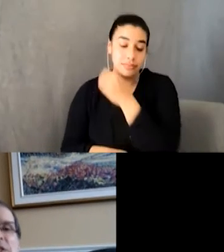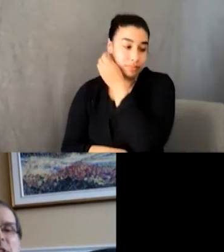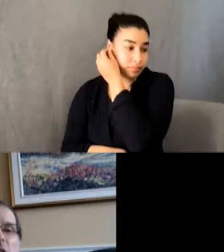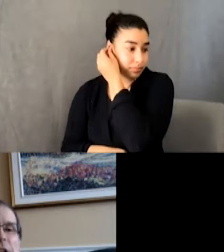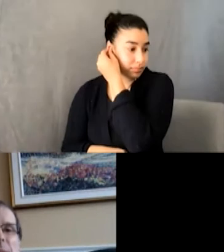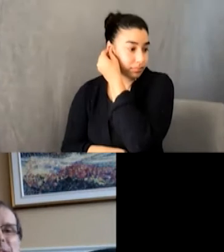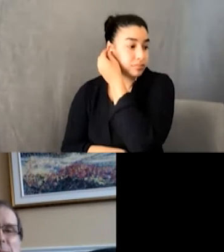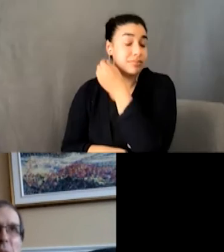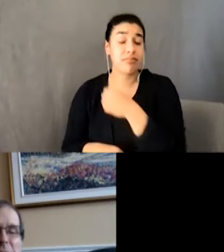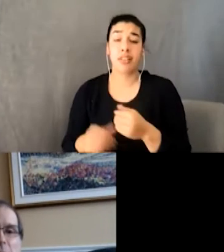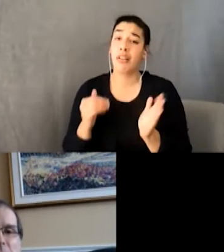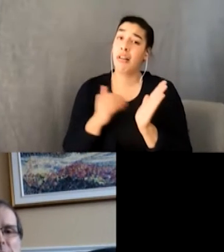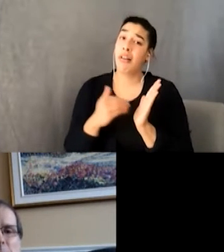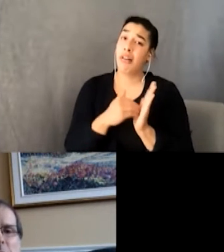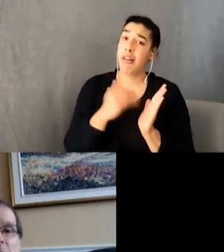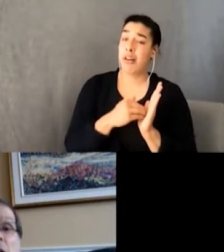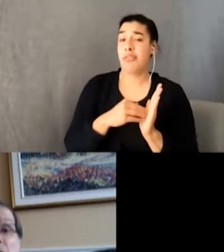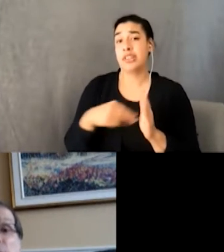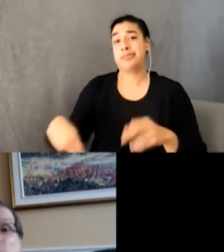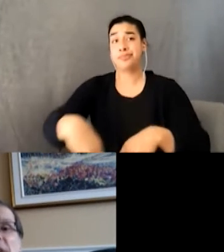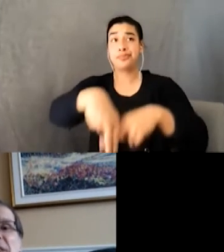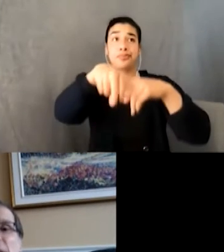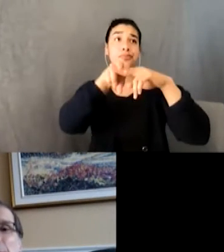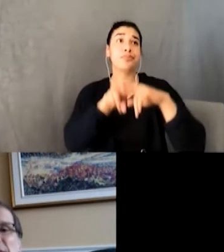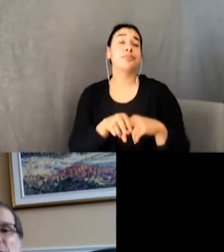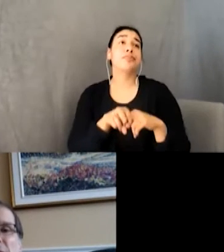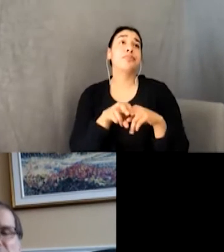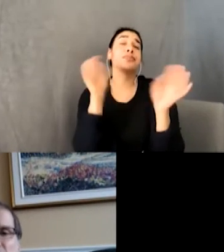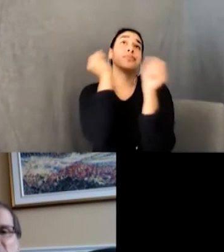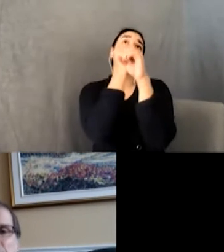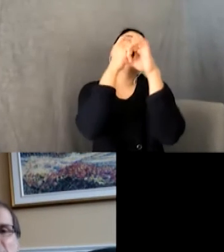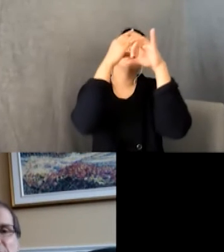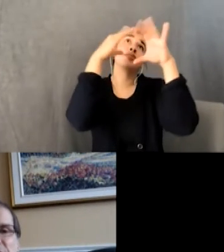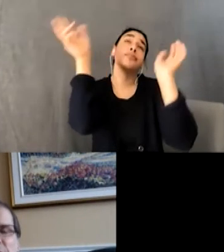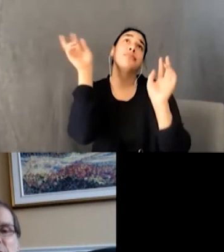to Iron Maiden and Black Sabbath. I’d always wanted to emulate the fashion of these bands,